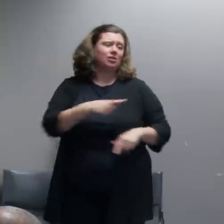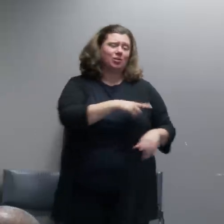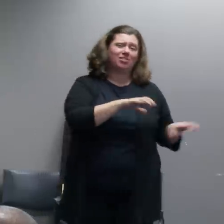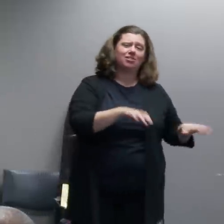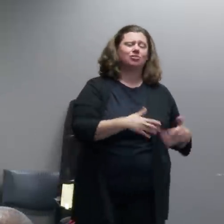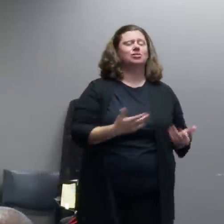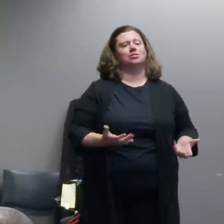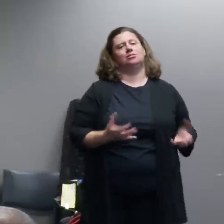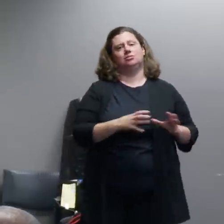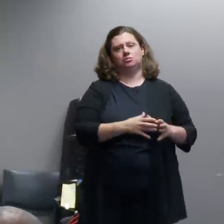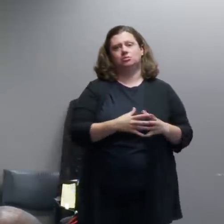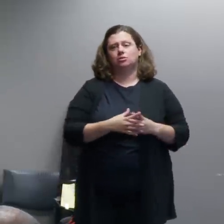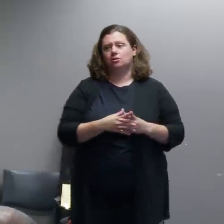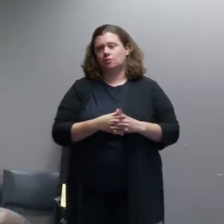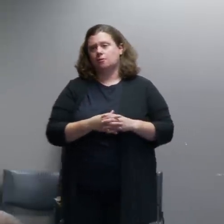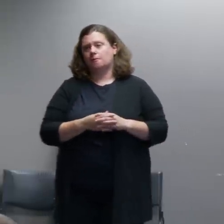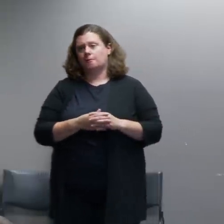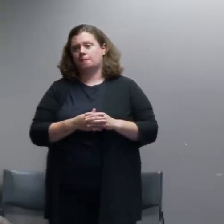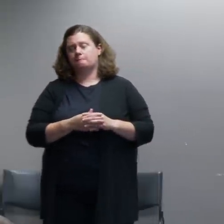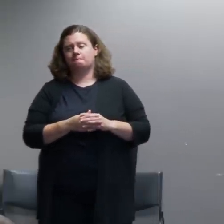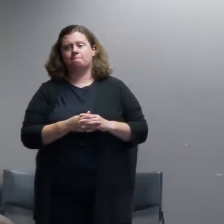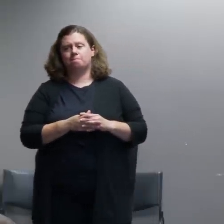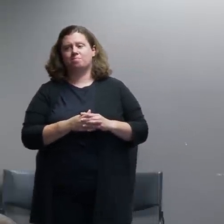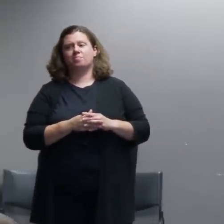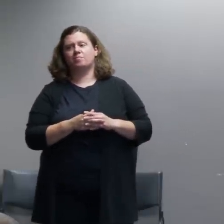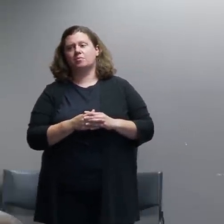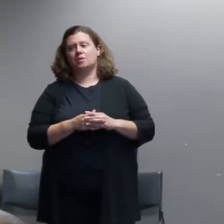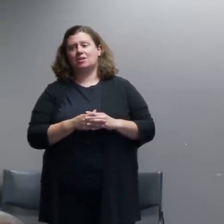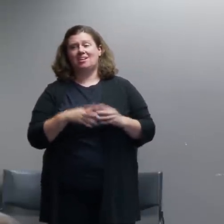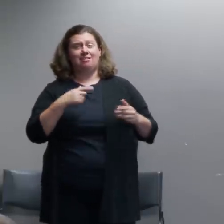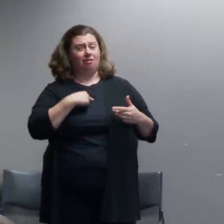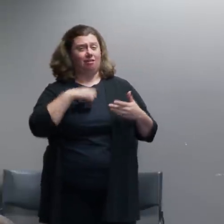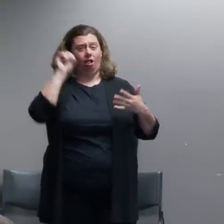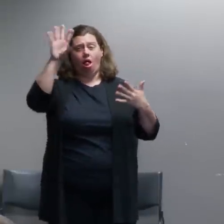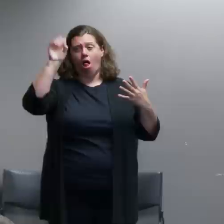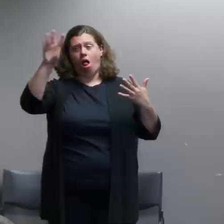So I have gone on for a really long time but I'd be happy to take any questions